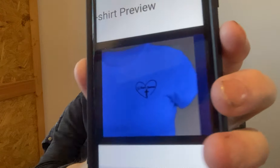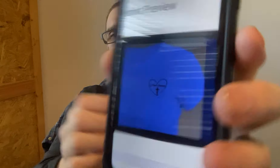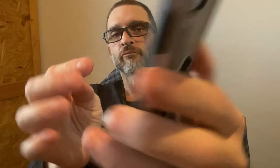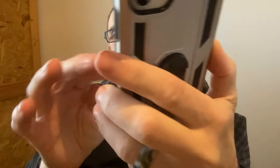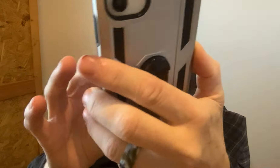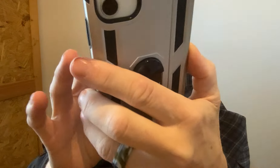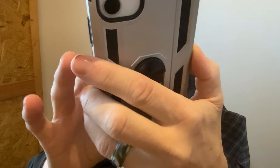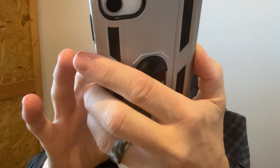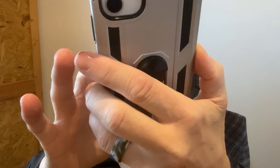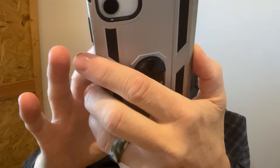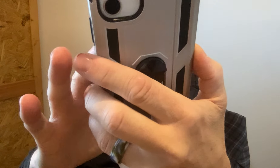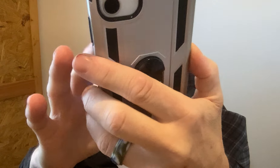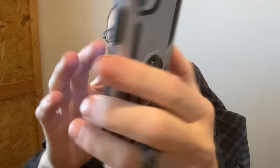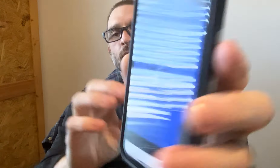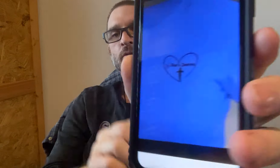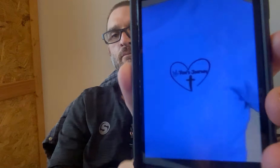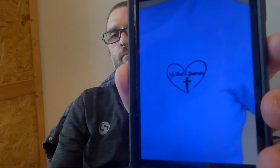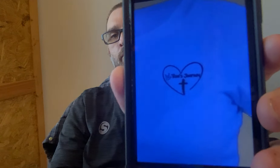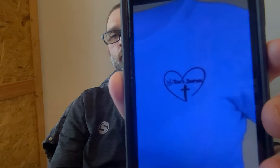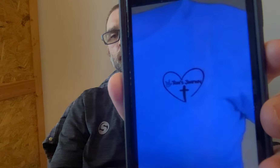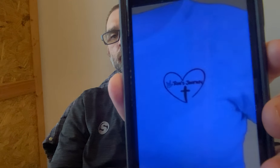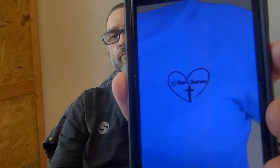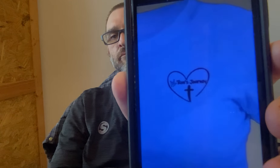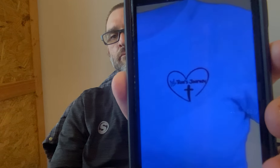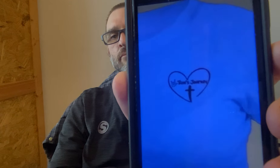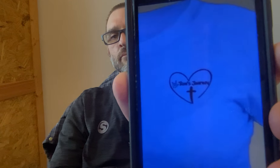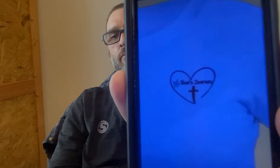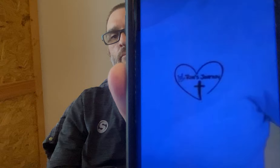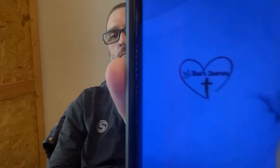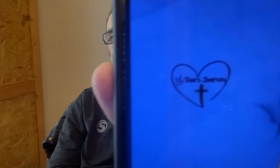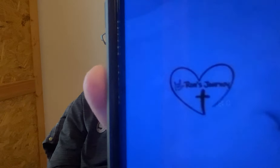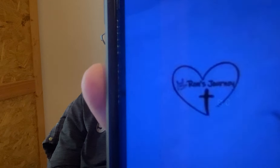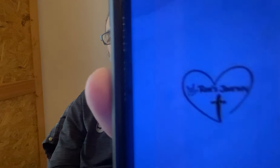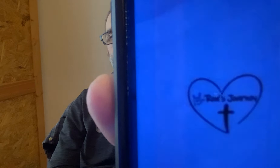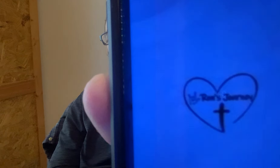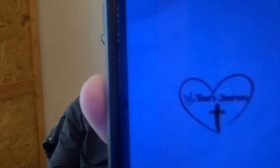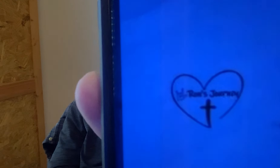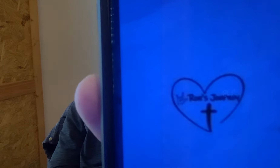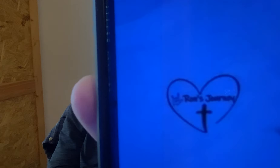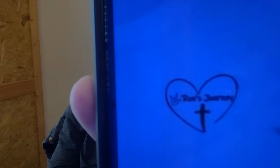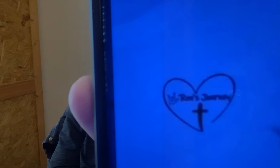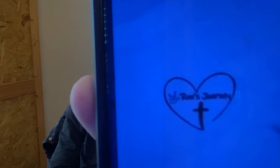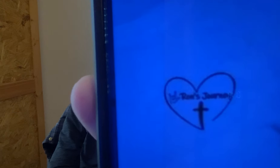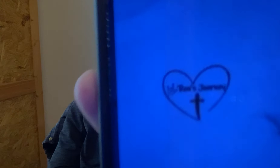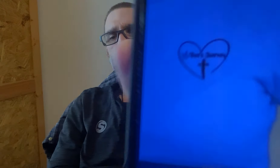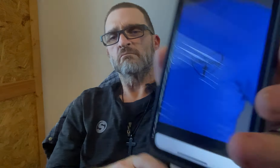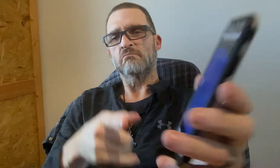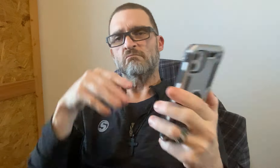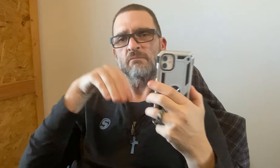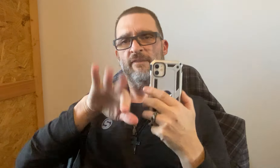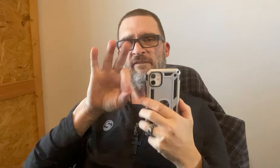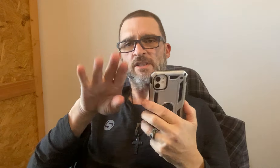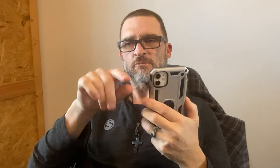The front of the shirt looks like this